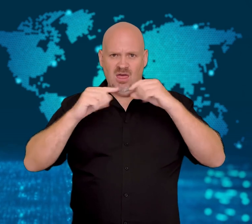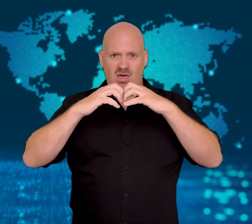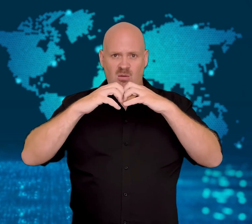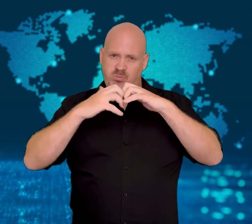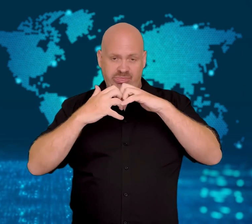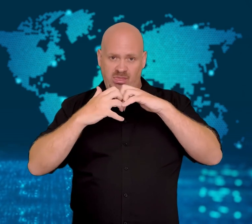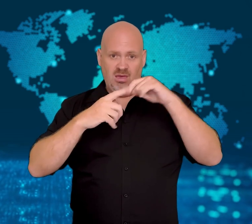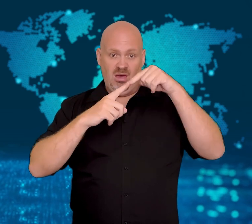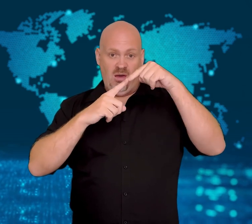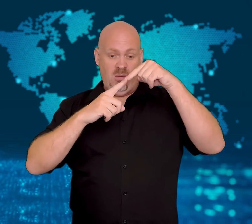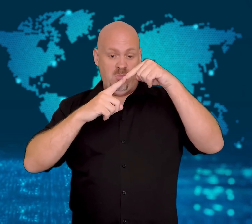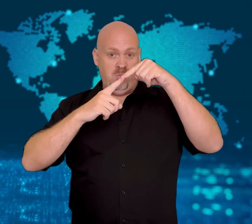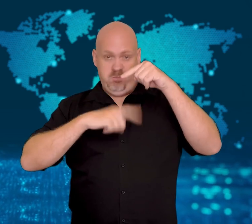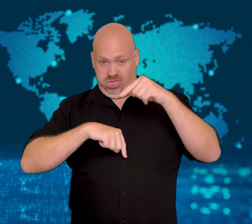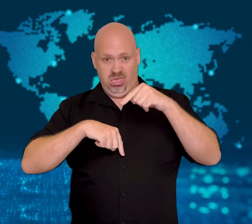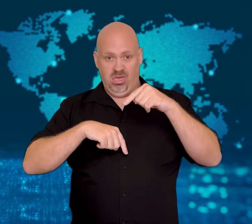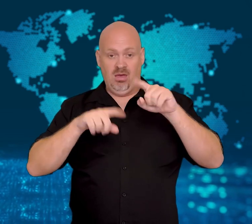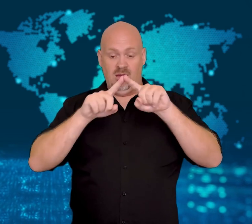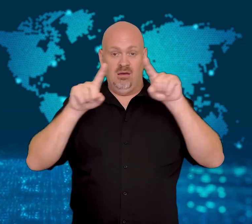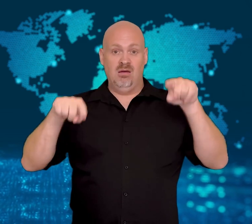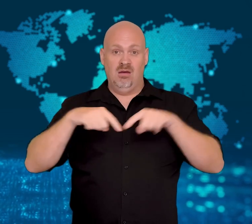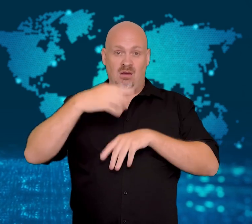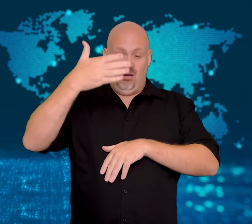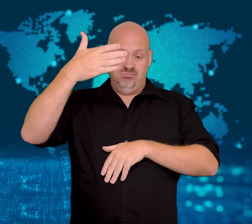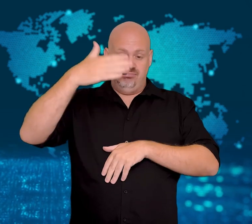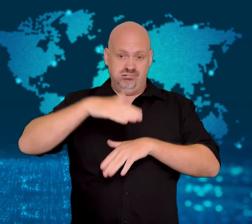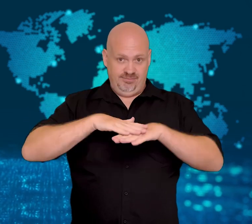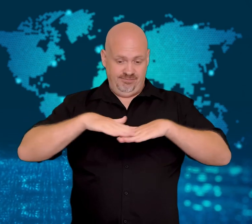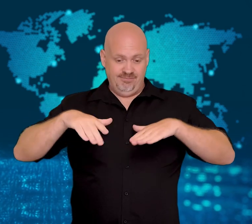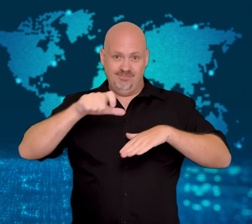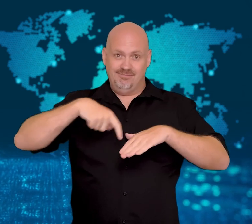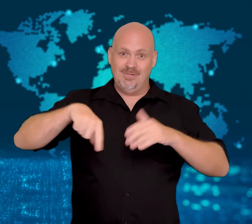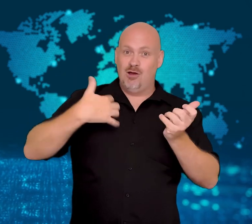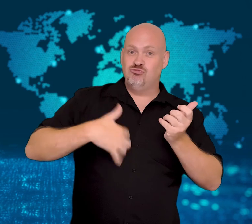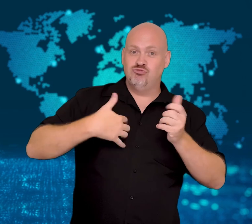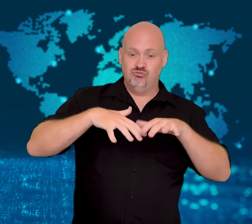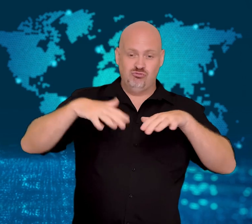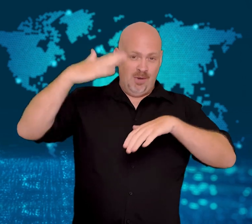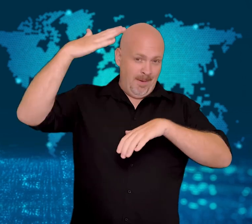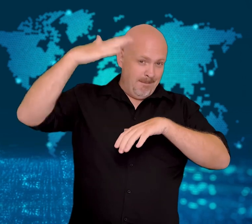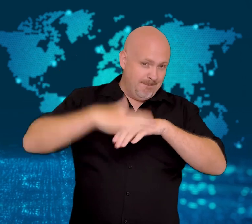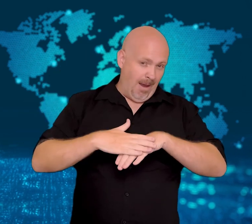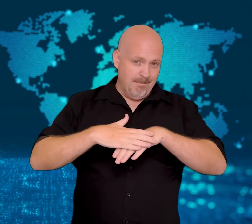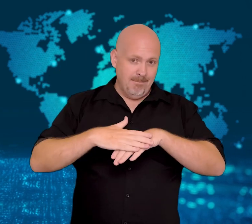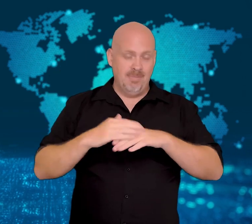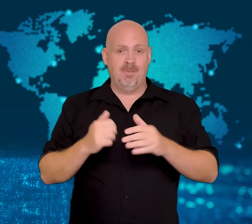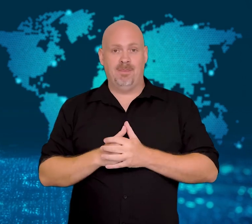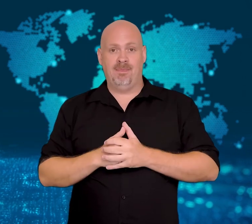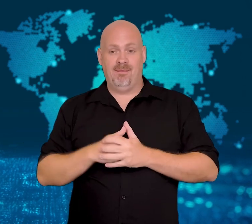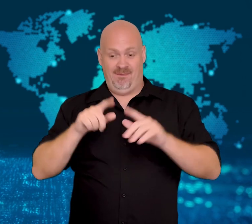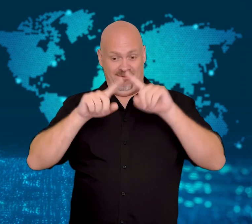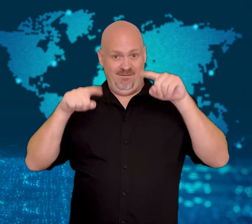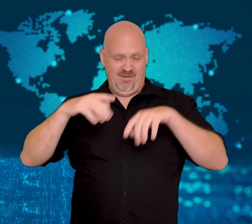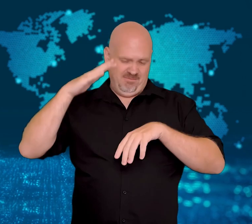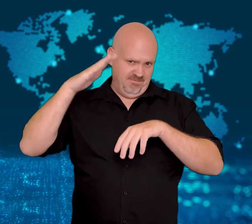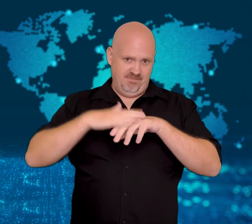and a huge screen fell onto the middle of the stage.